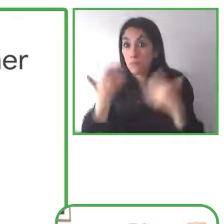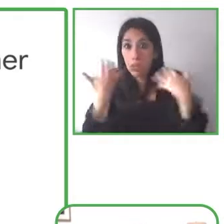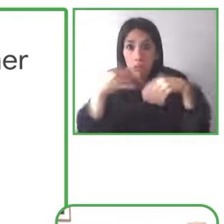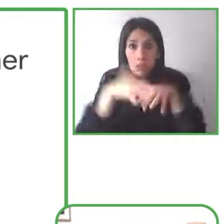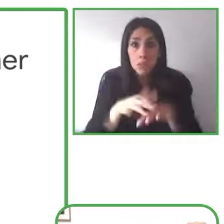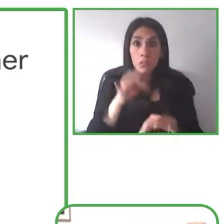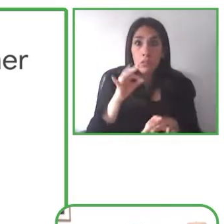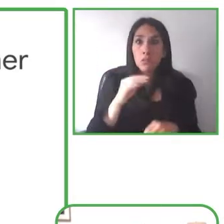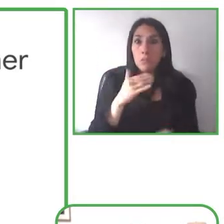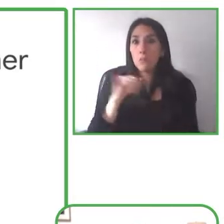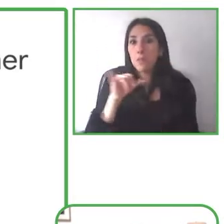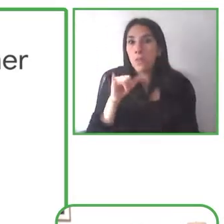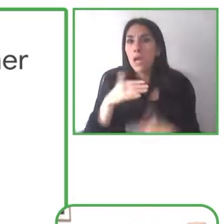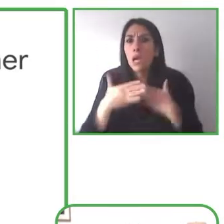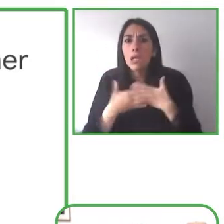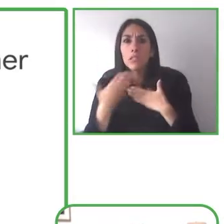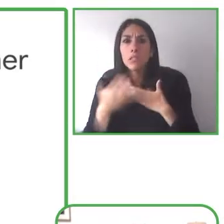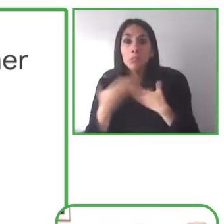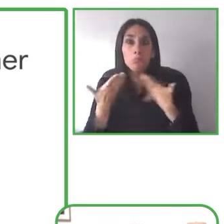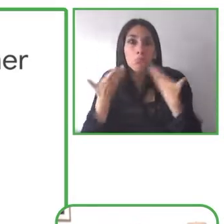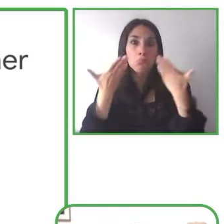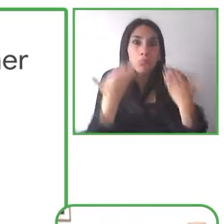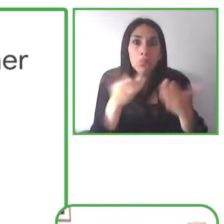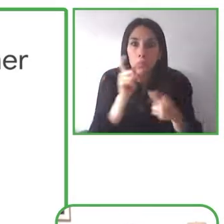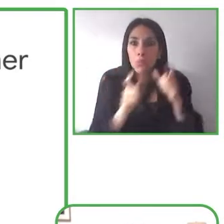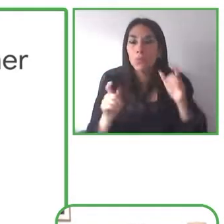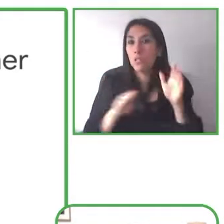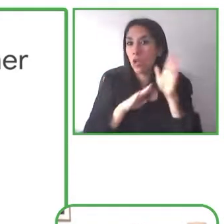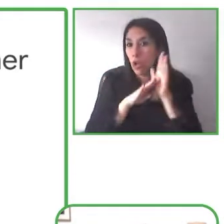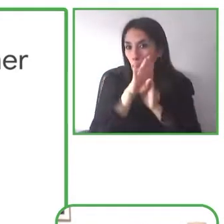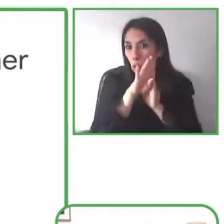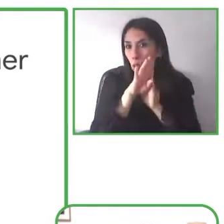world to build them more accessible and more inclusively.